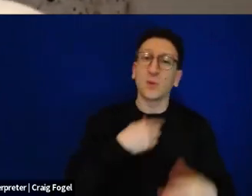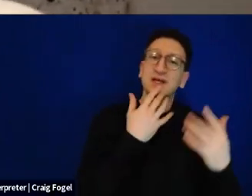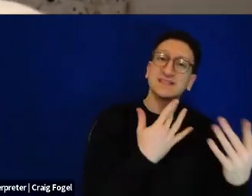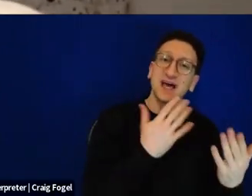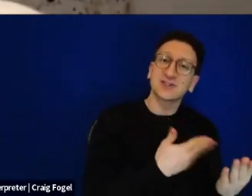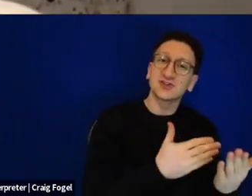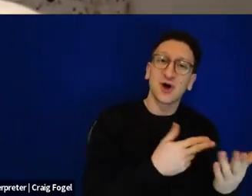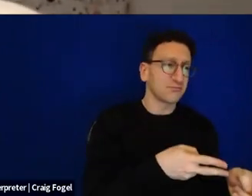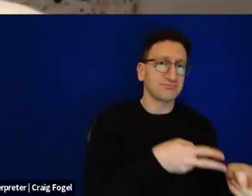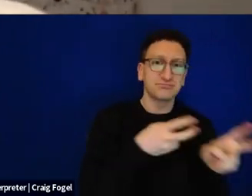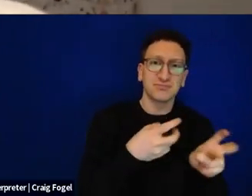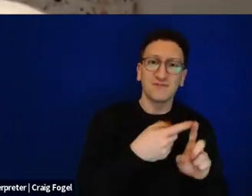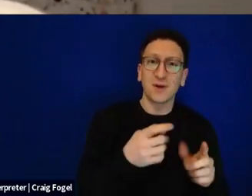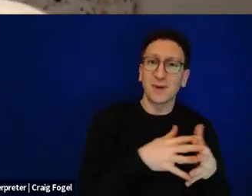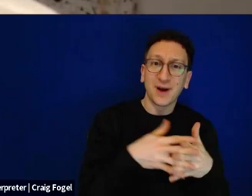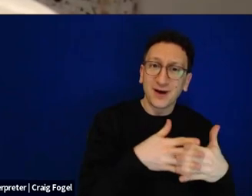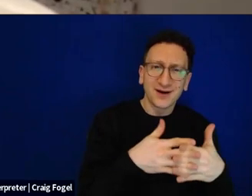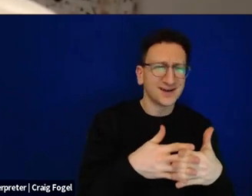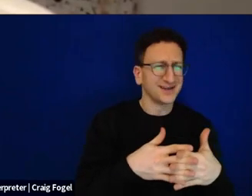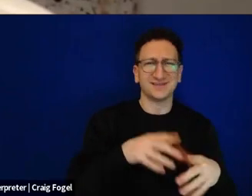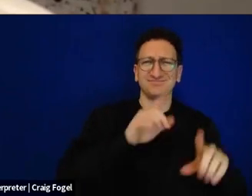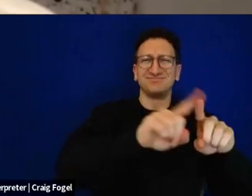And we tried to connect all the different customs. It was a beautiful night.